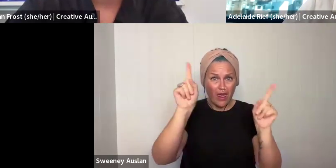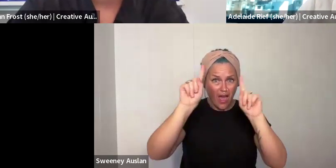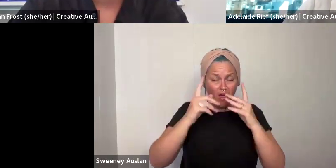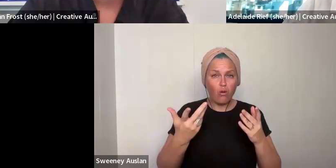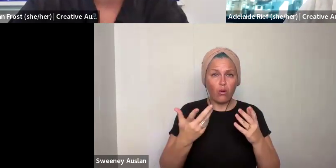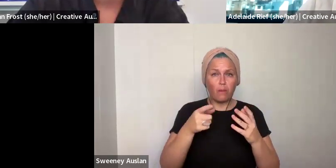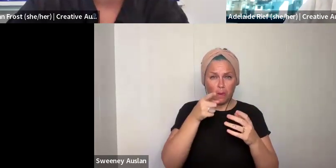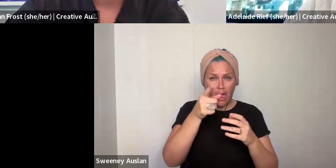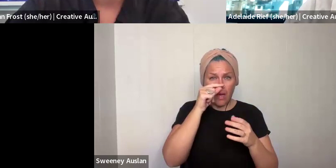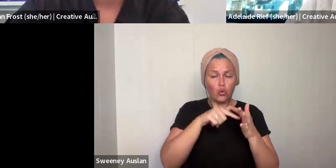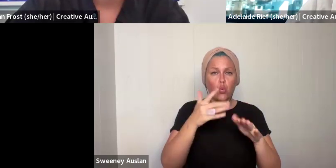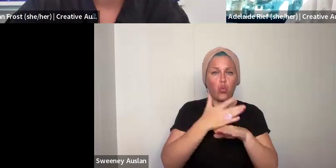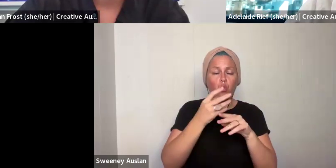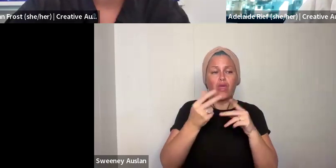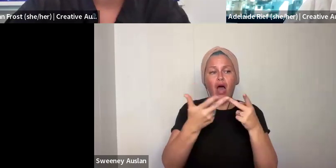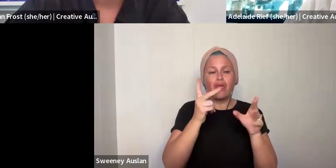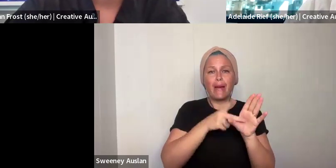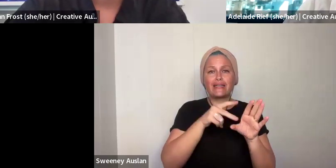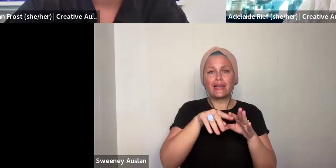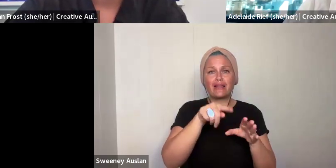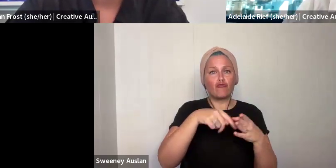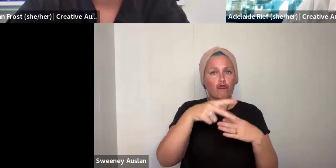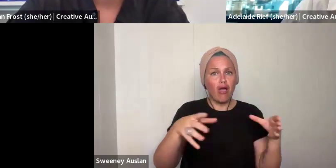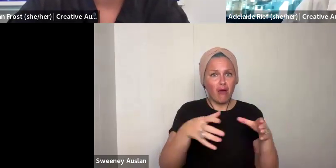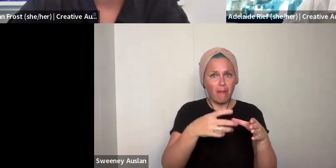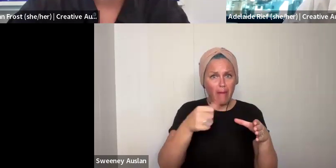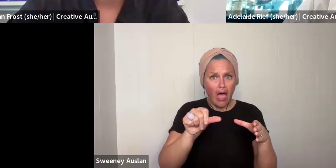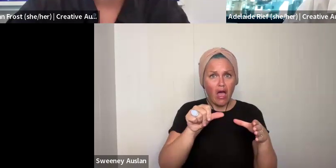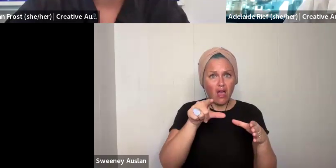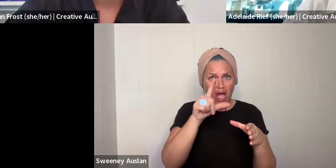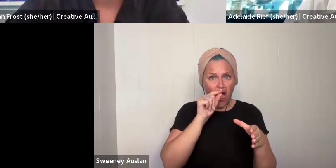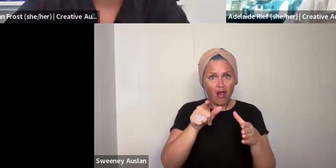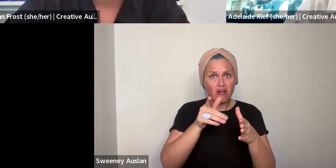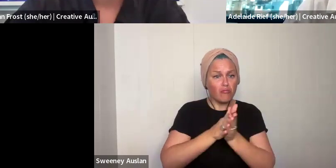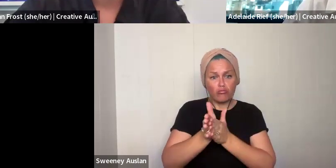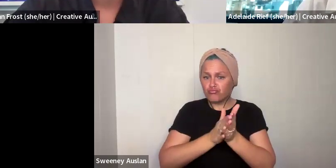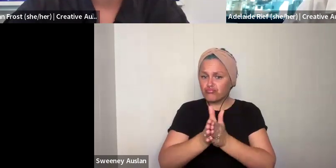is this program right for you? Is it right for you now? Are you going to be able